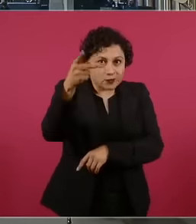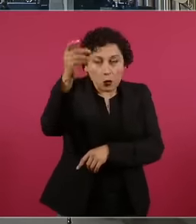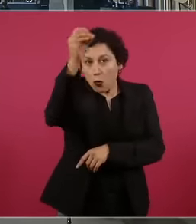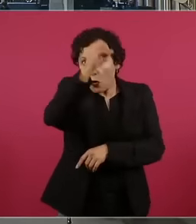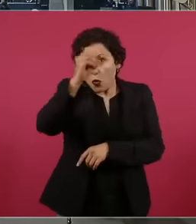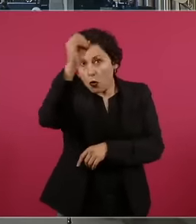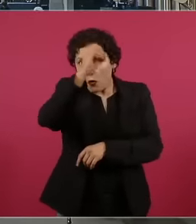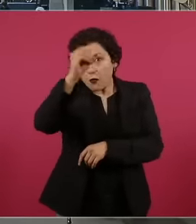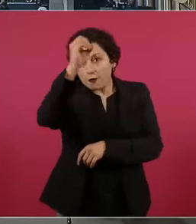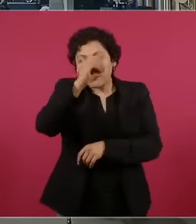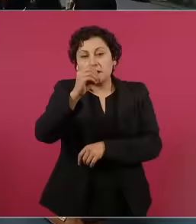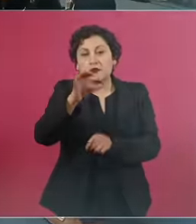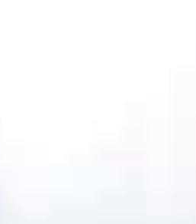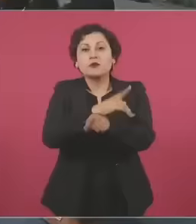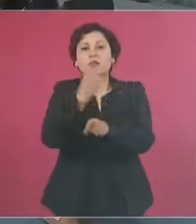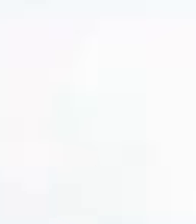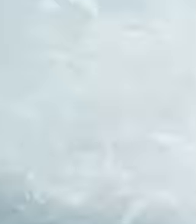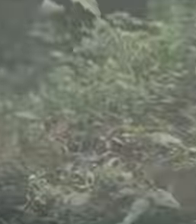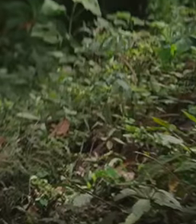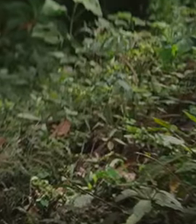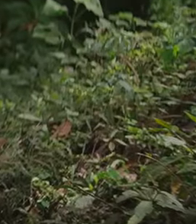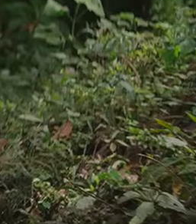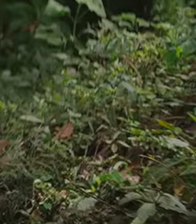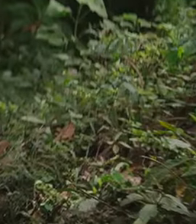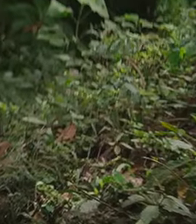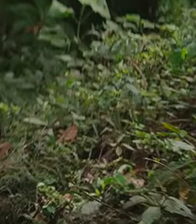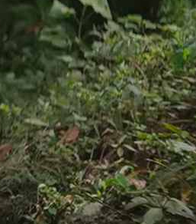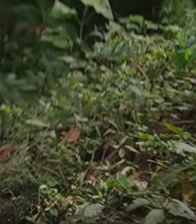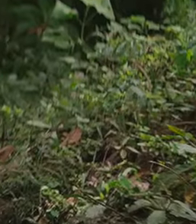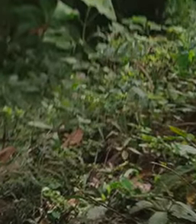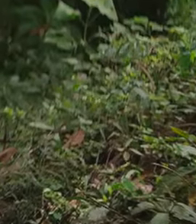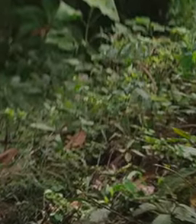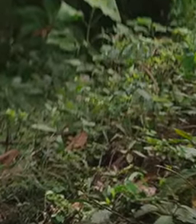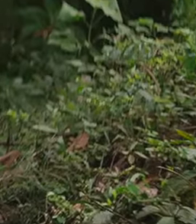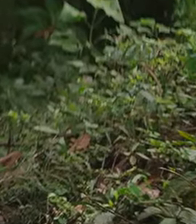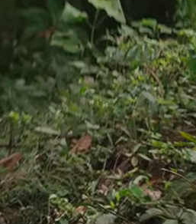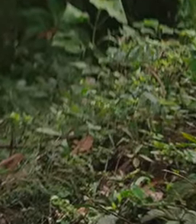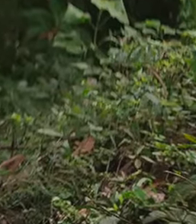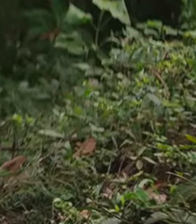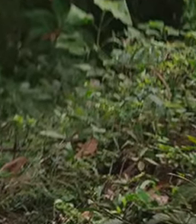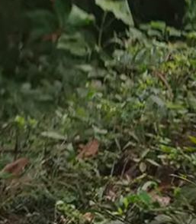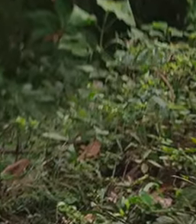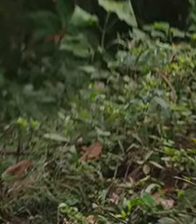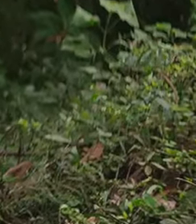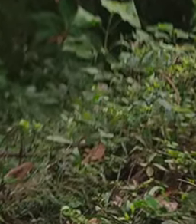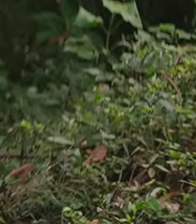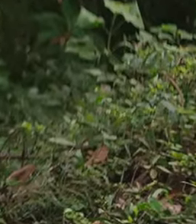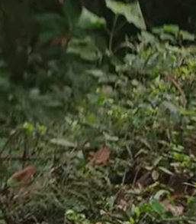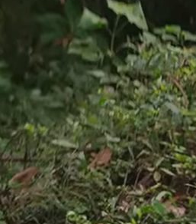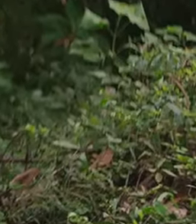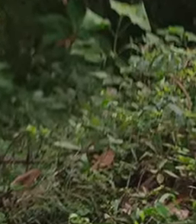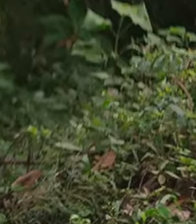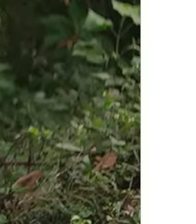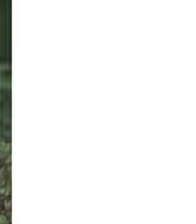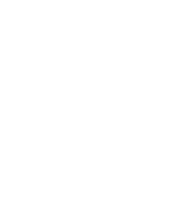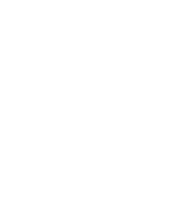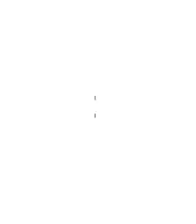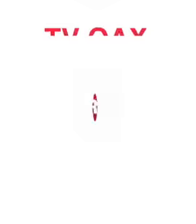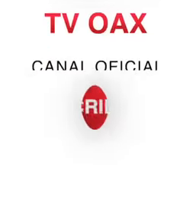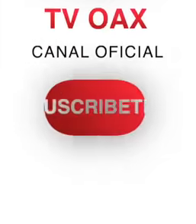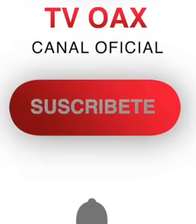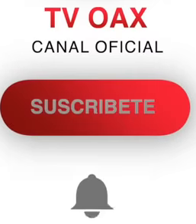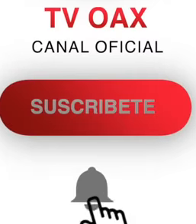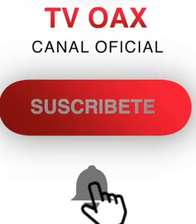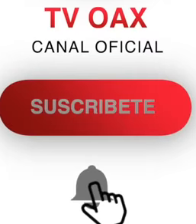the statements of Subcomandante Marcos who gave you a series of qualifiers because I call you